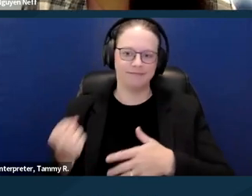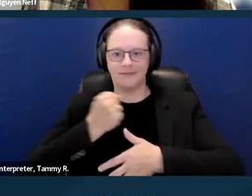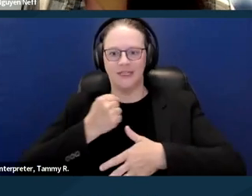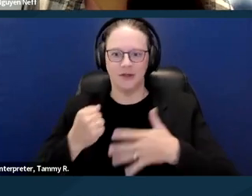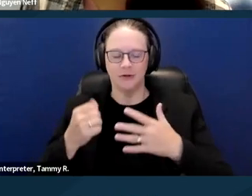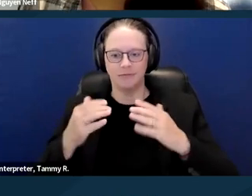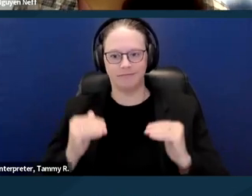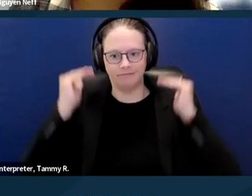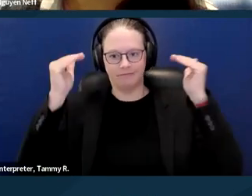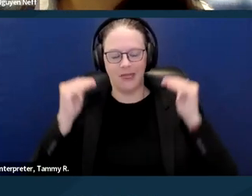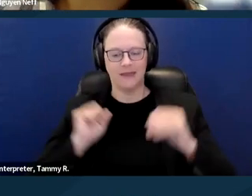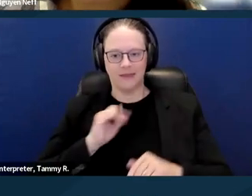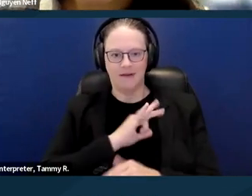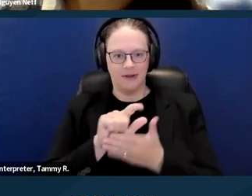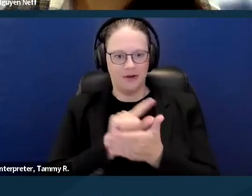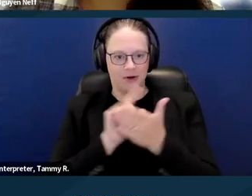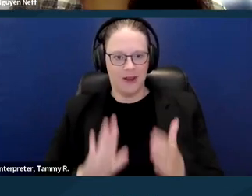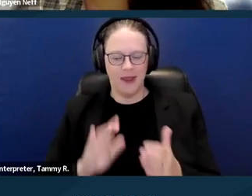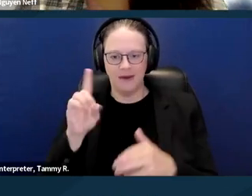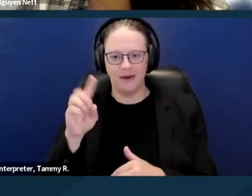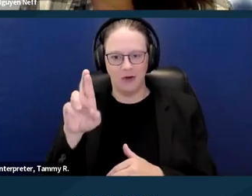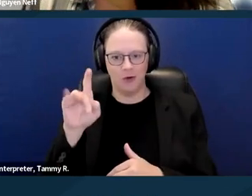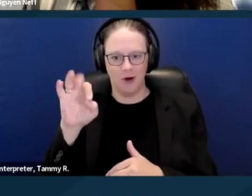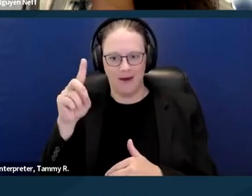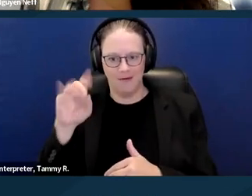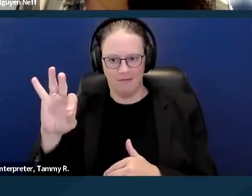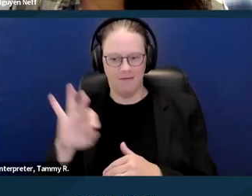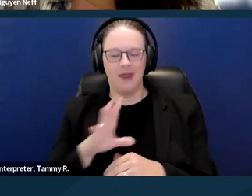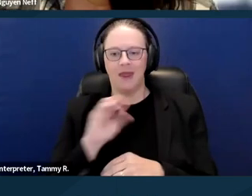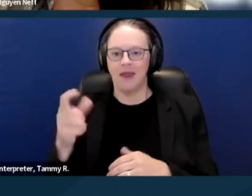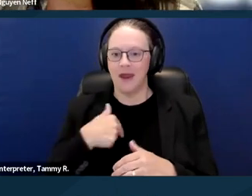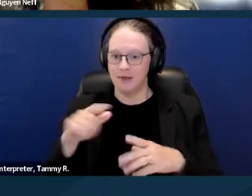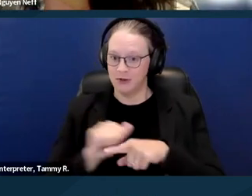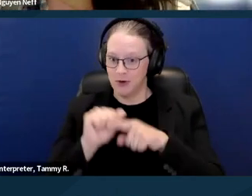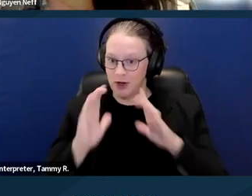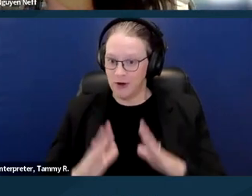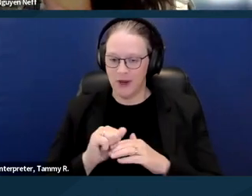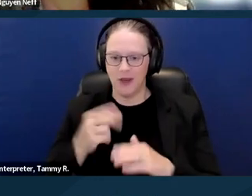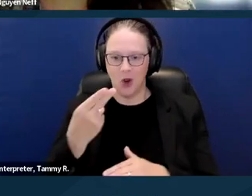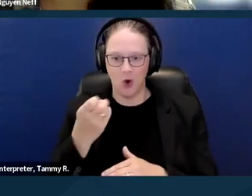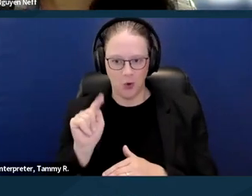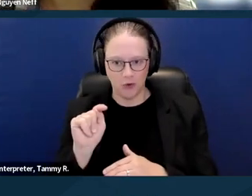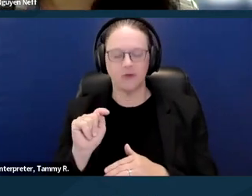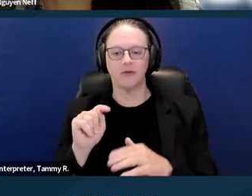I'll be your trainer, your host today for Representing People with Disabilities in Unlawful Detainers.